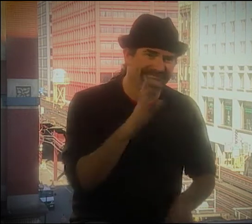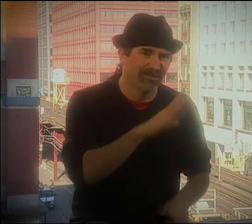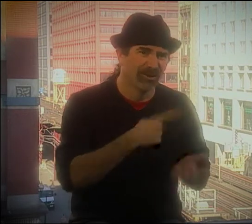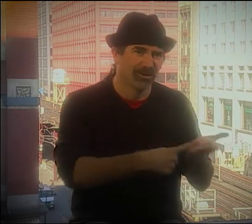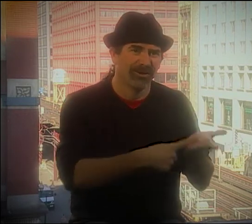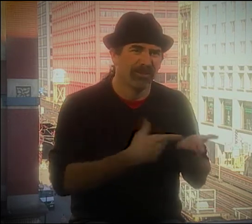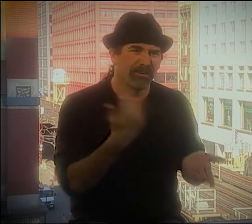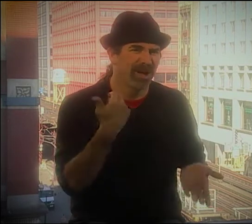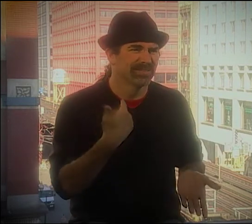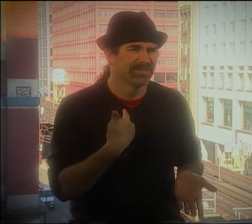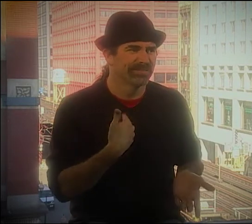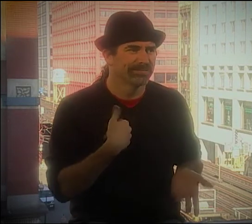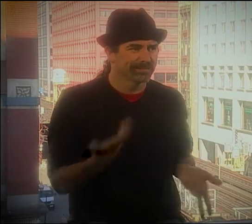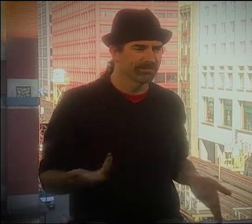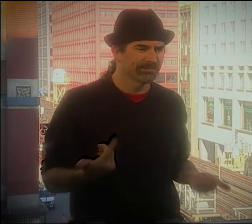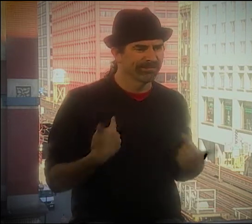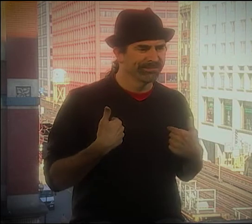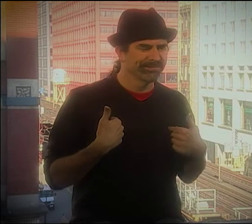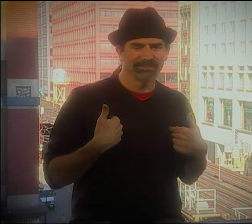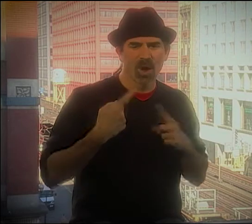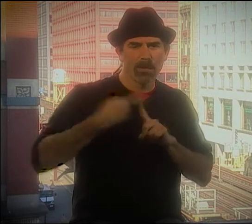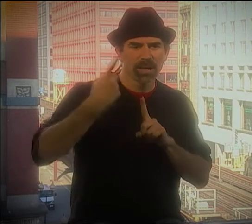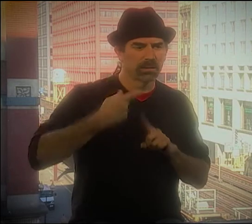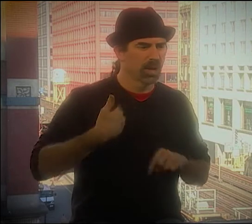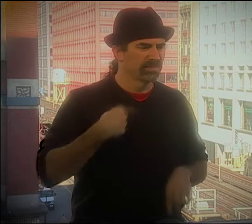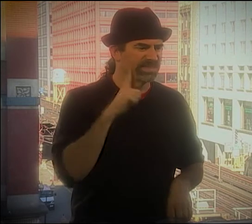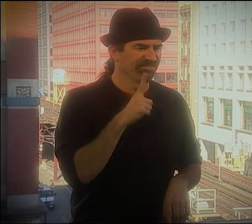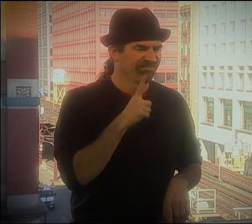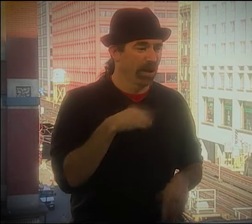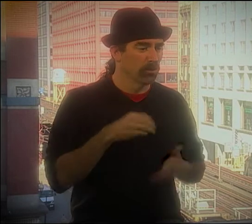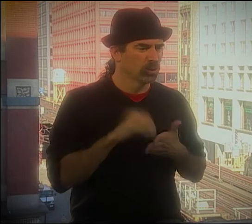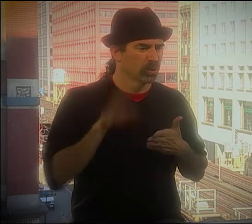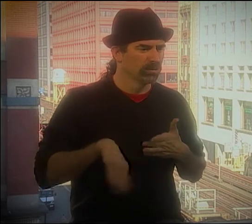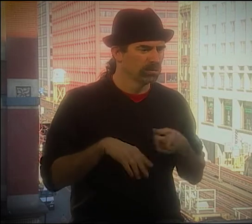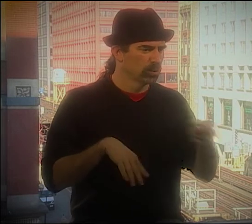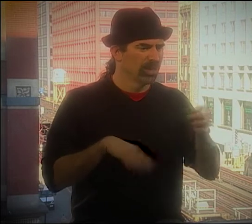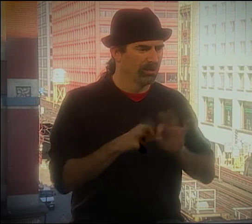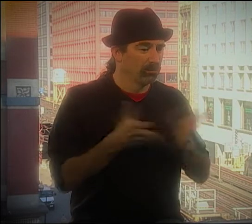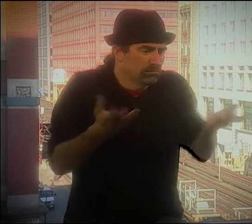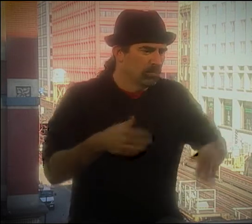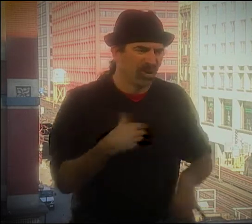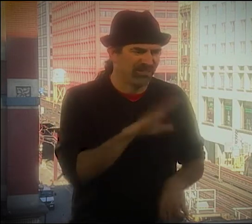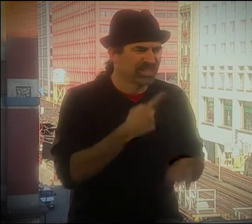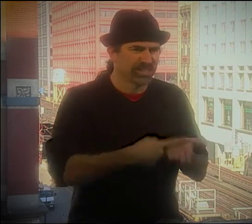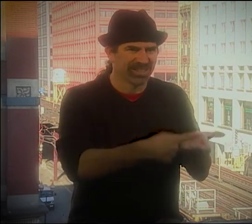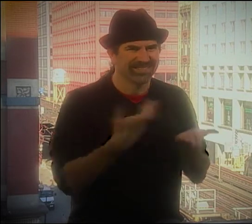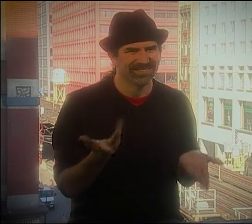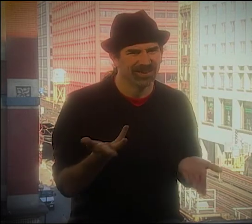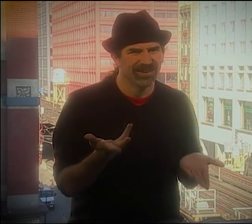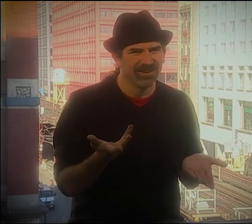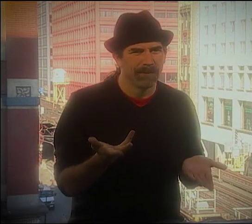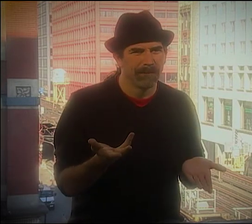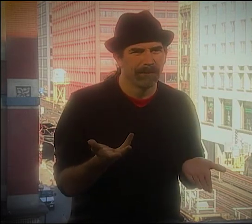AND TO BE HONEST, WE NEVER EVEN TALKED ABOUT THAT. YOU KNOW, BECAUSE I WAS LIKE, "I'M THE DEAF STUDENT, YOU'RE